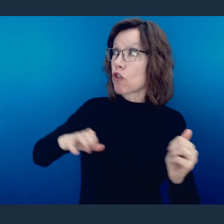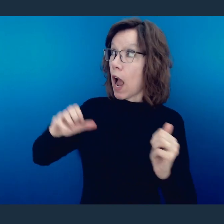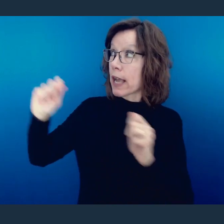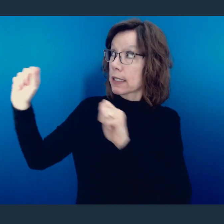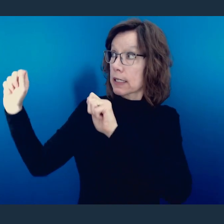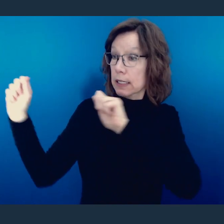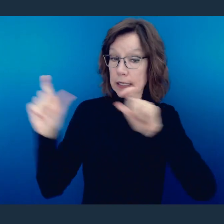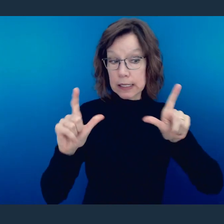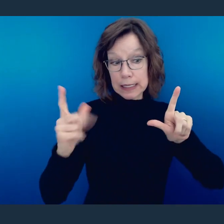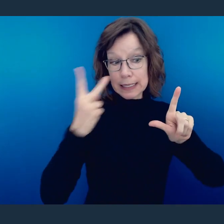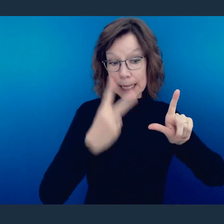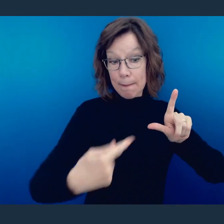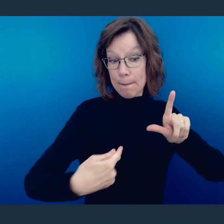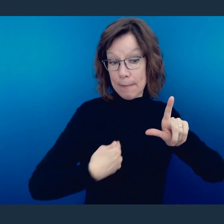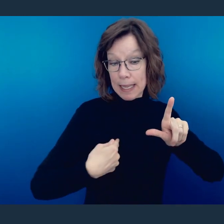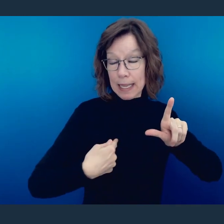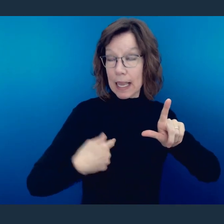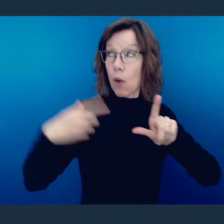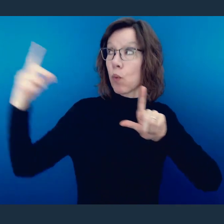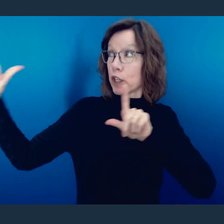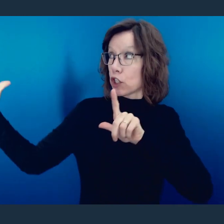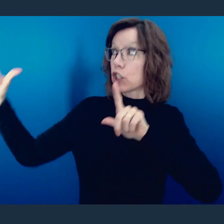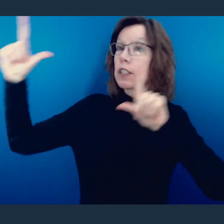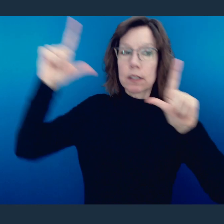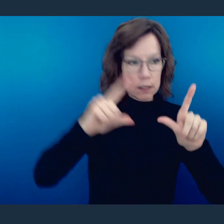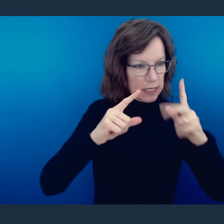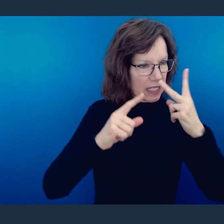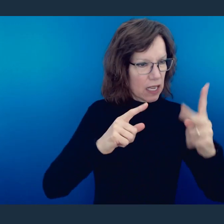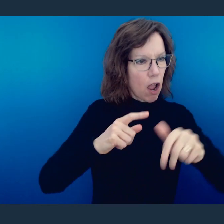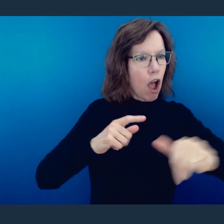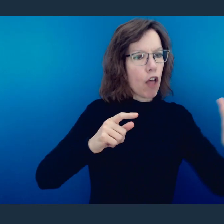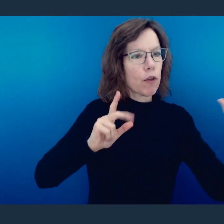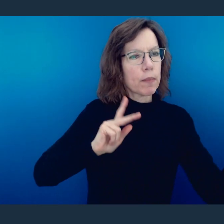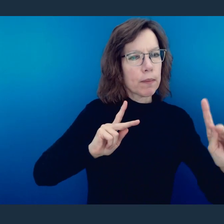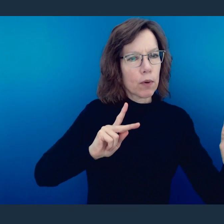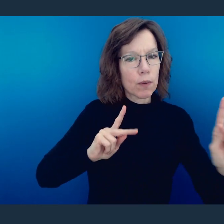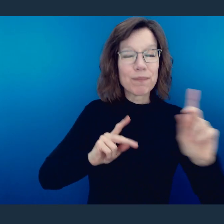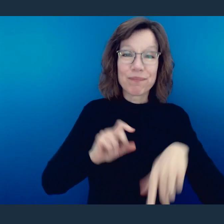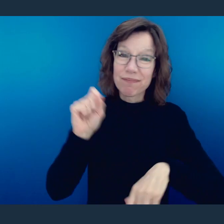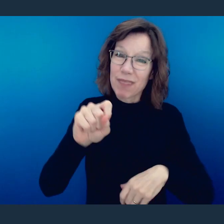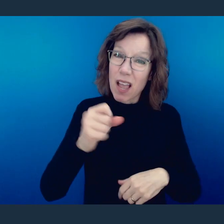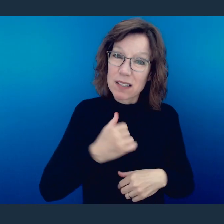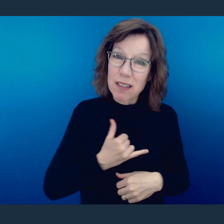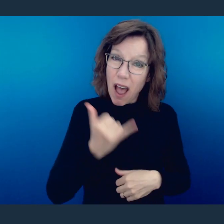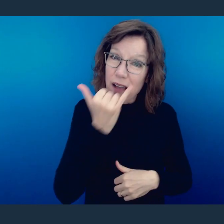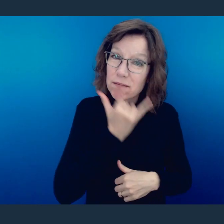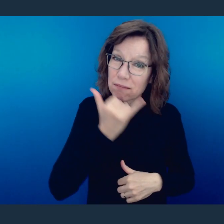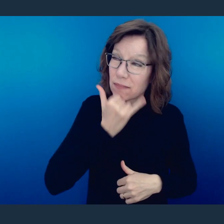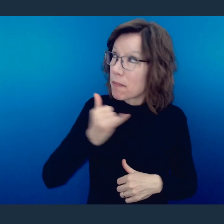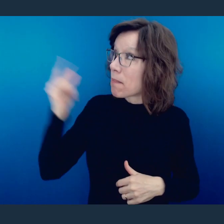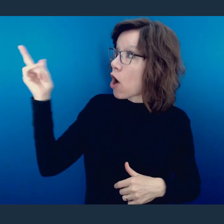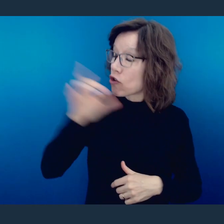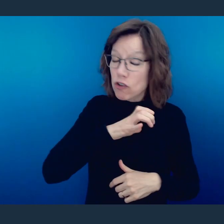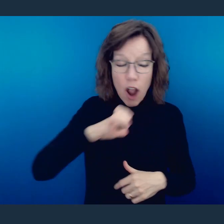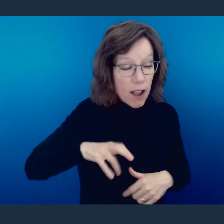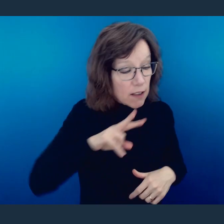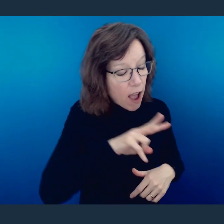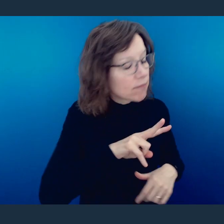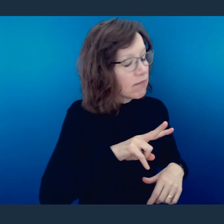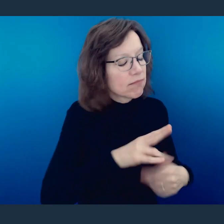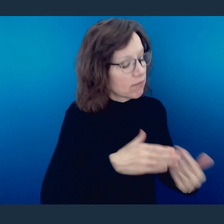you might have faults, but Christ loved you. This is what Paul says to this congregation